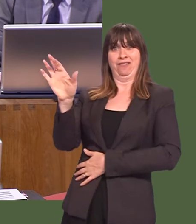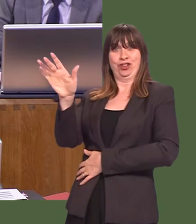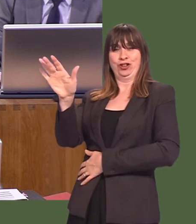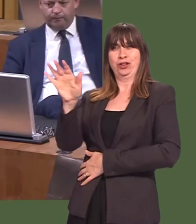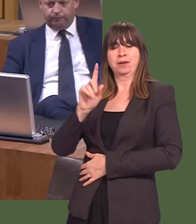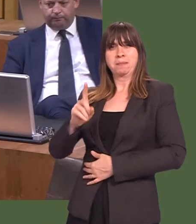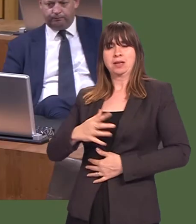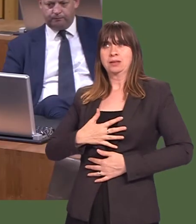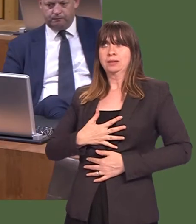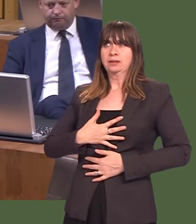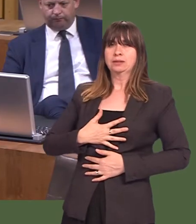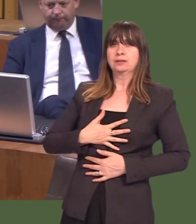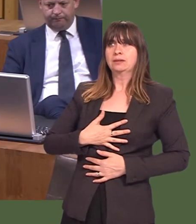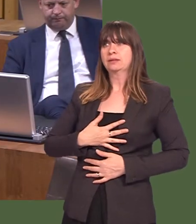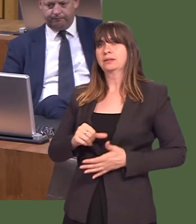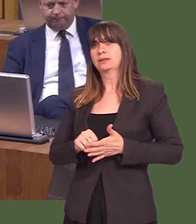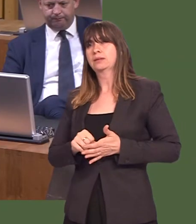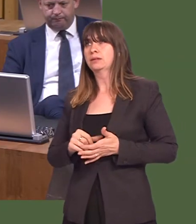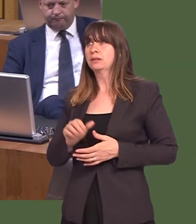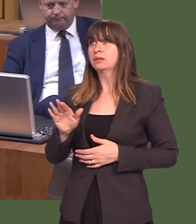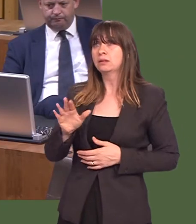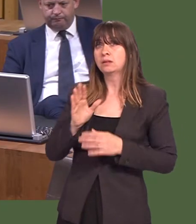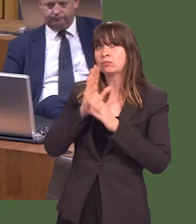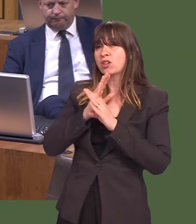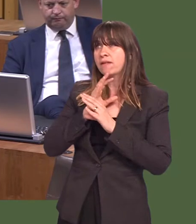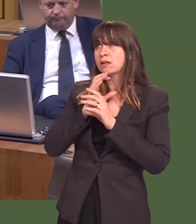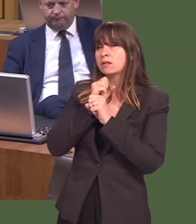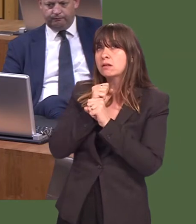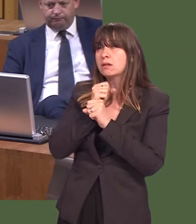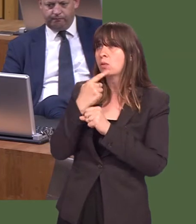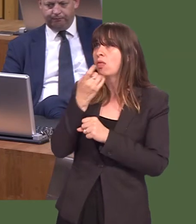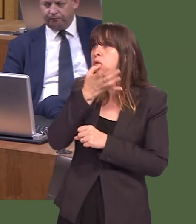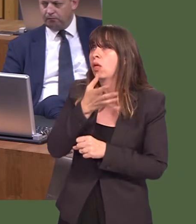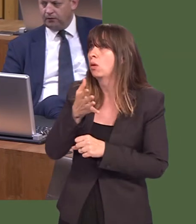Actually going to see somebody and people maybe finding out, even though itís confidentialóyoung people see it that way.